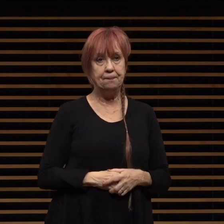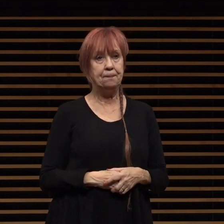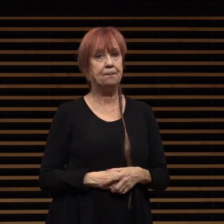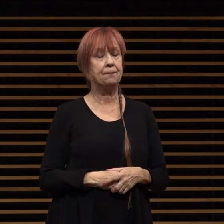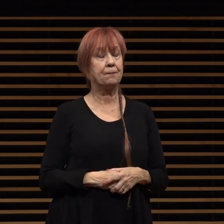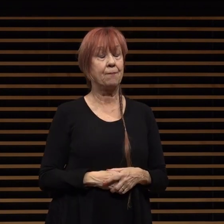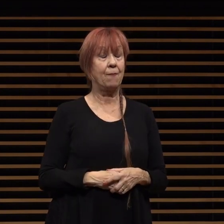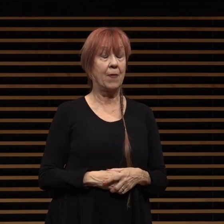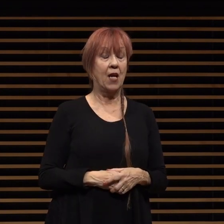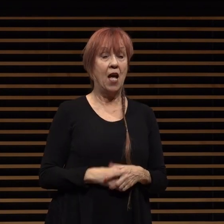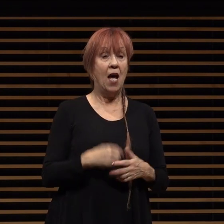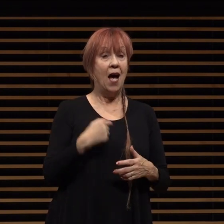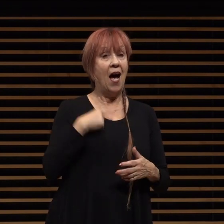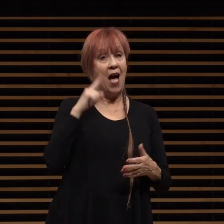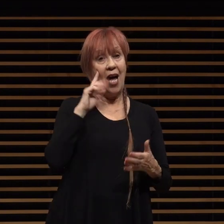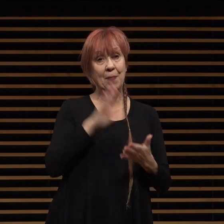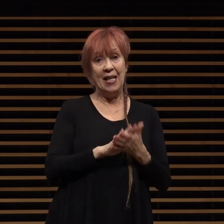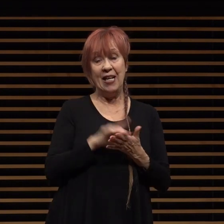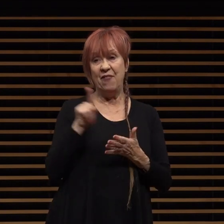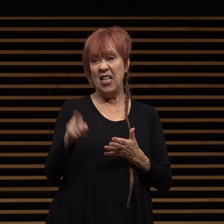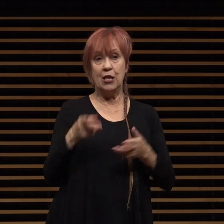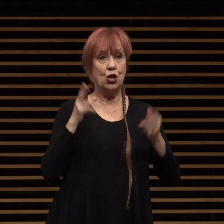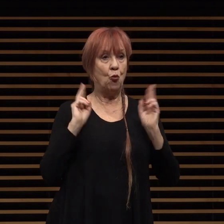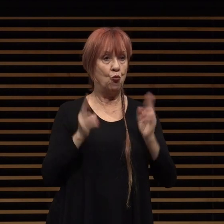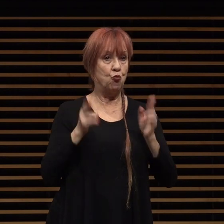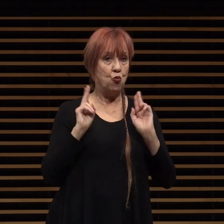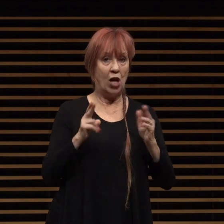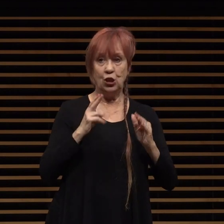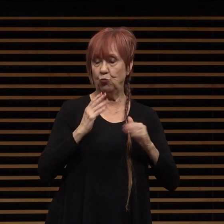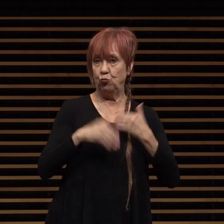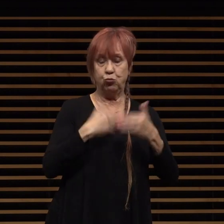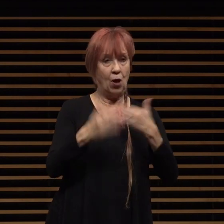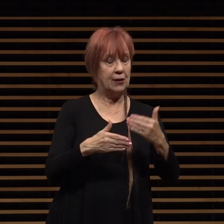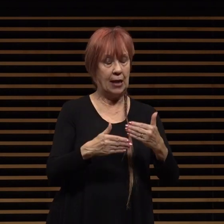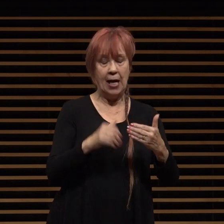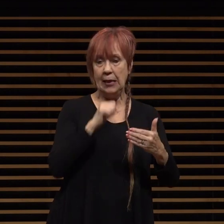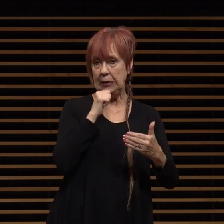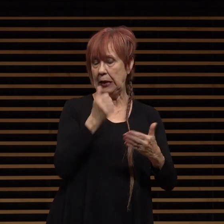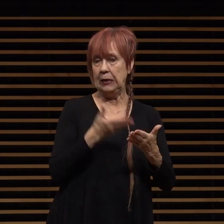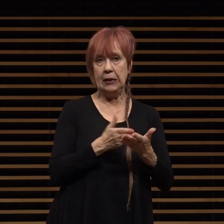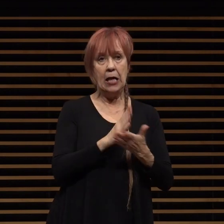i believe this is a rushed